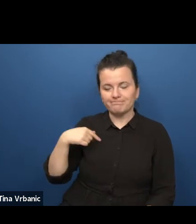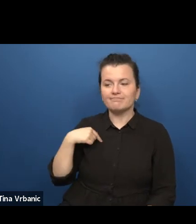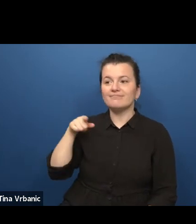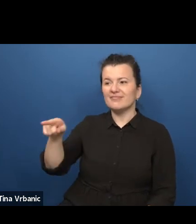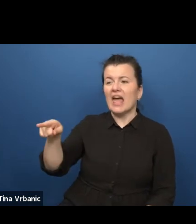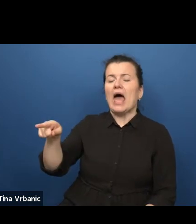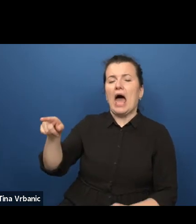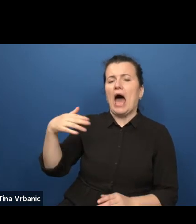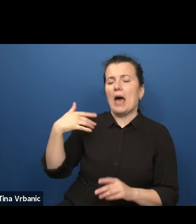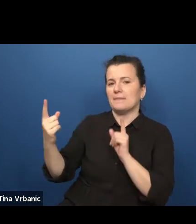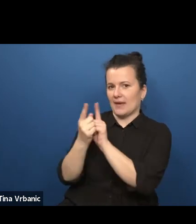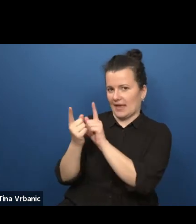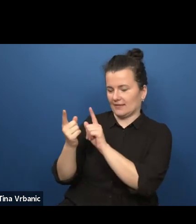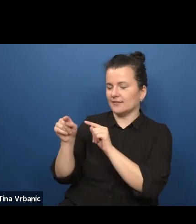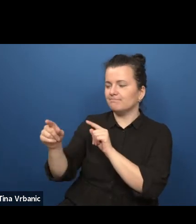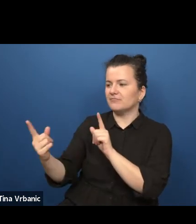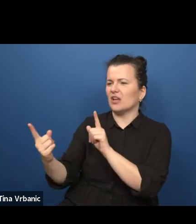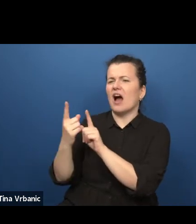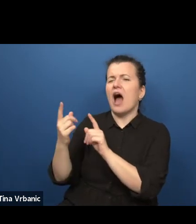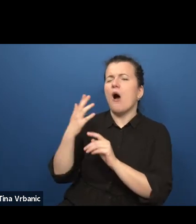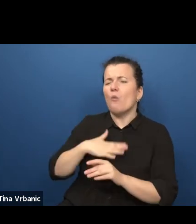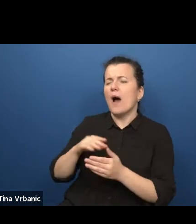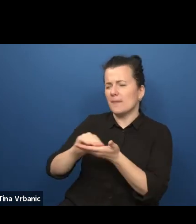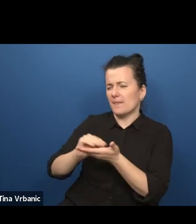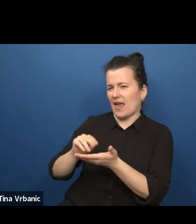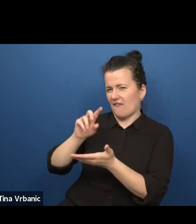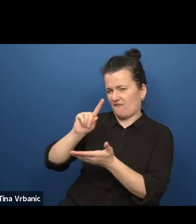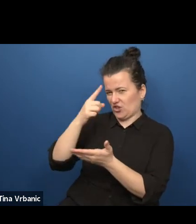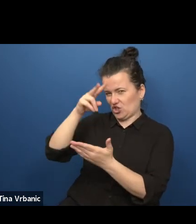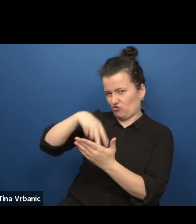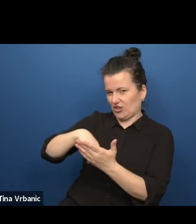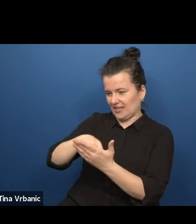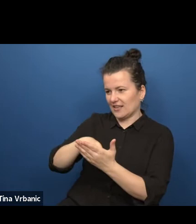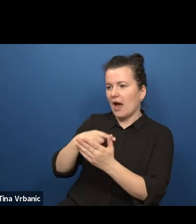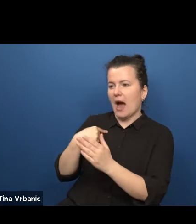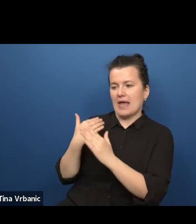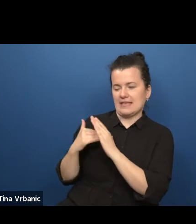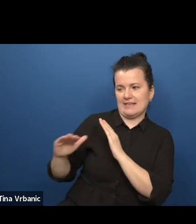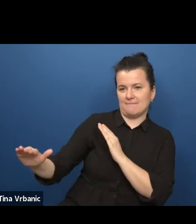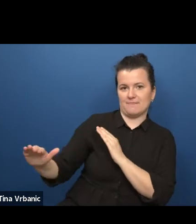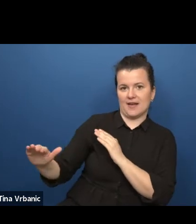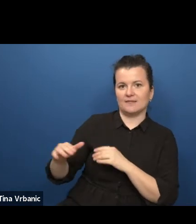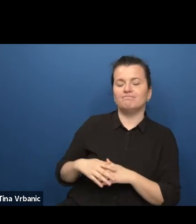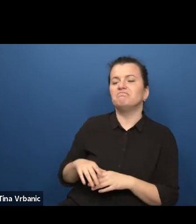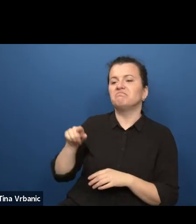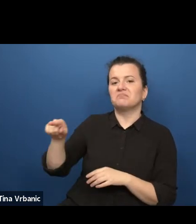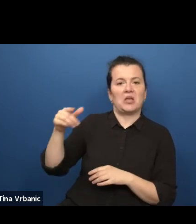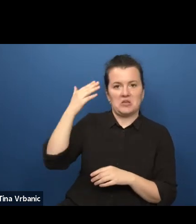So I sent an email hit and miss to a, for me, unknown dramaturge in Heidelberg,